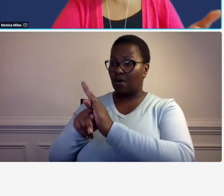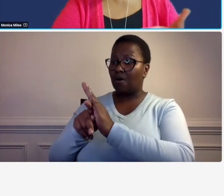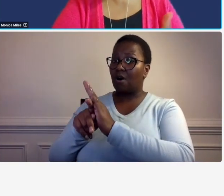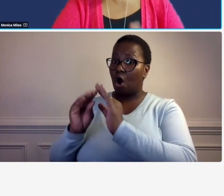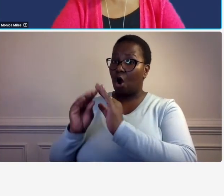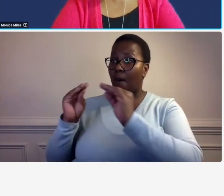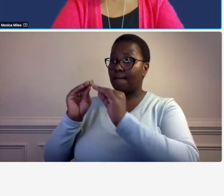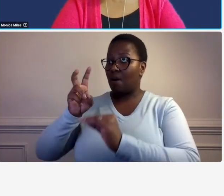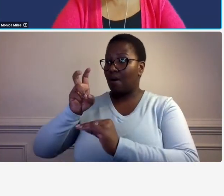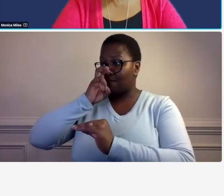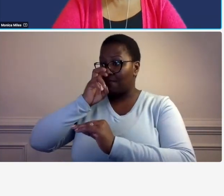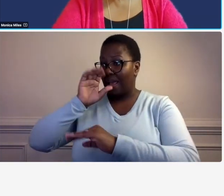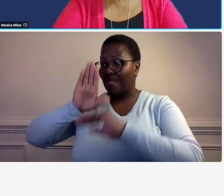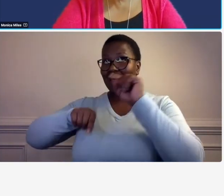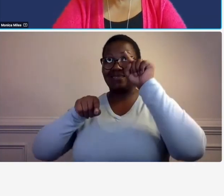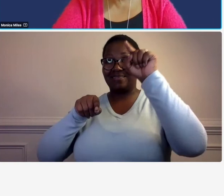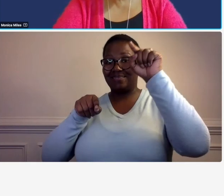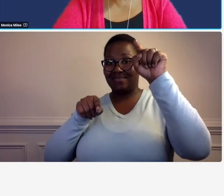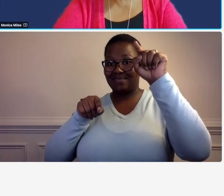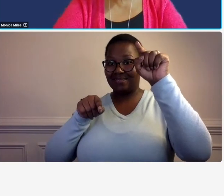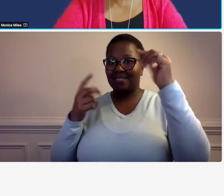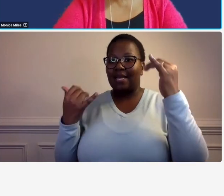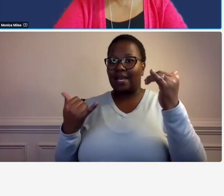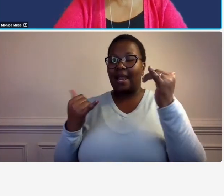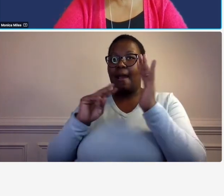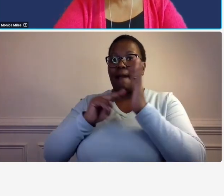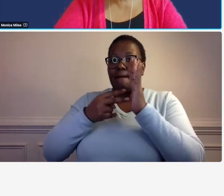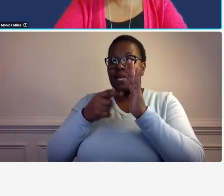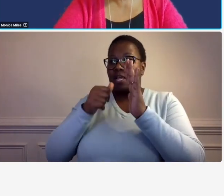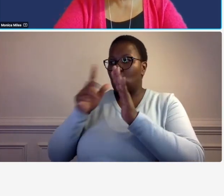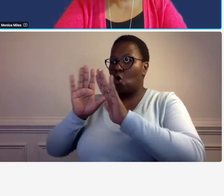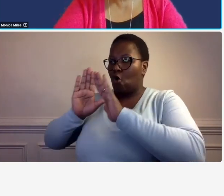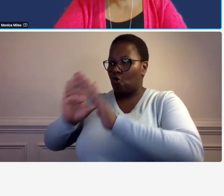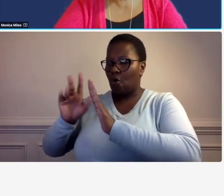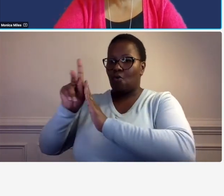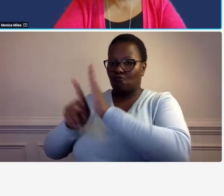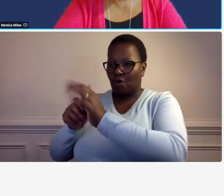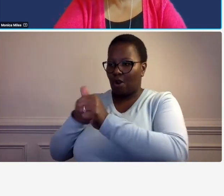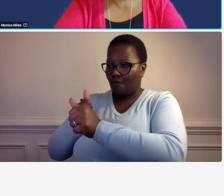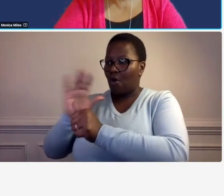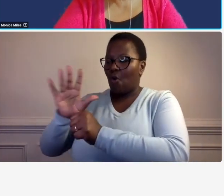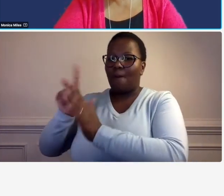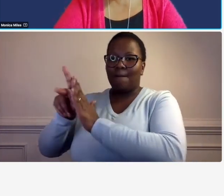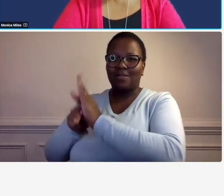agency has then you're subject to complying with your own stricter company policies so